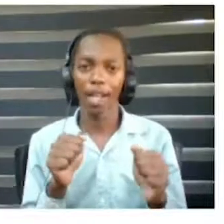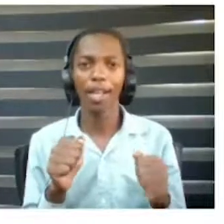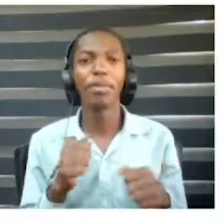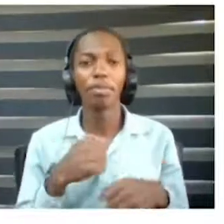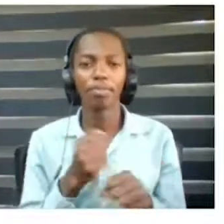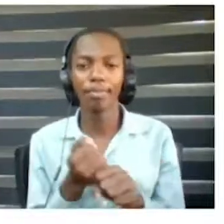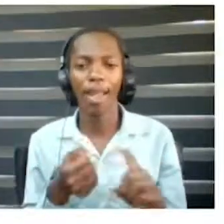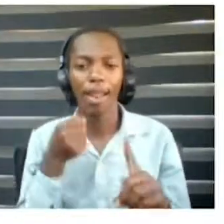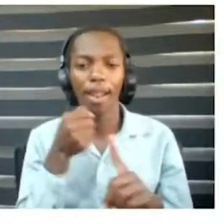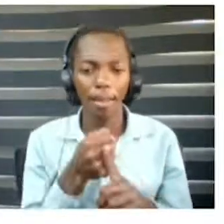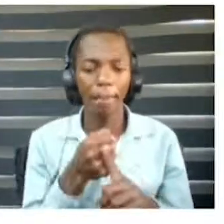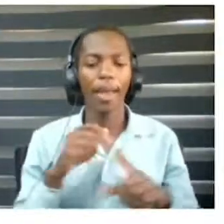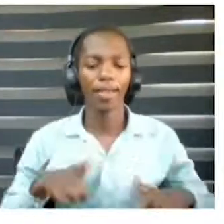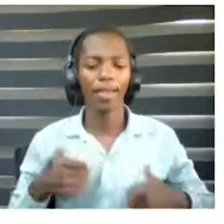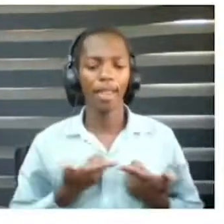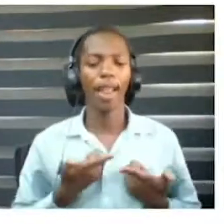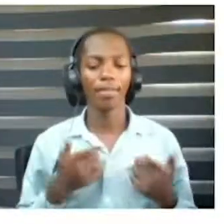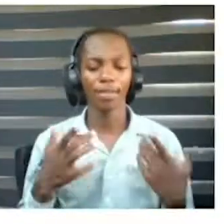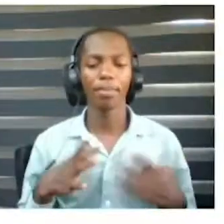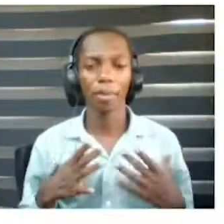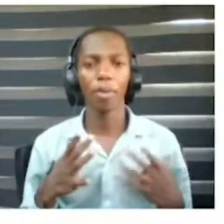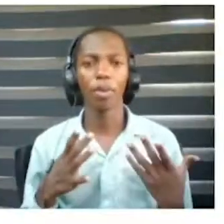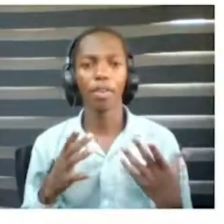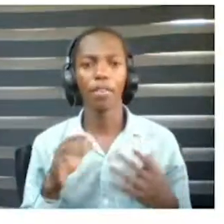would love to have social innovation program.